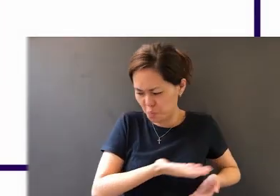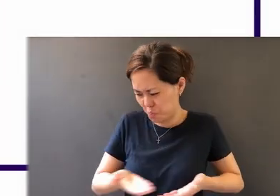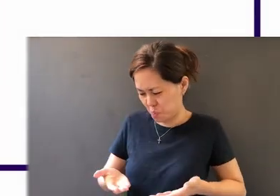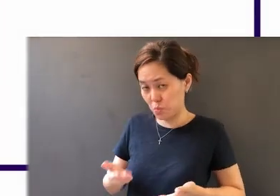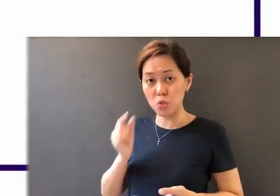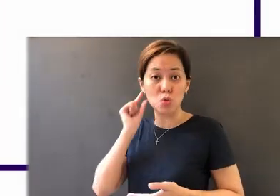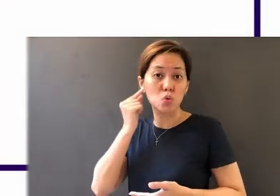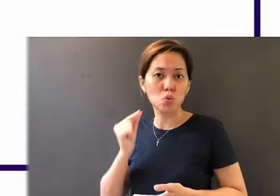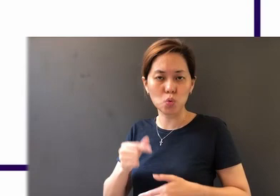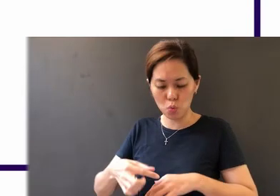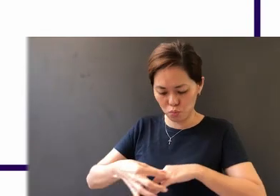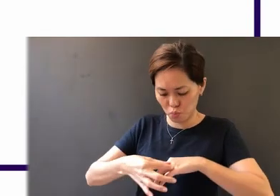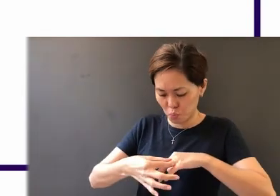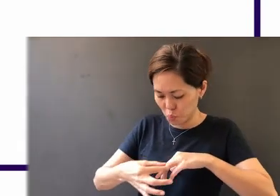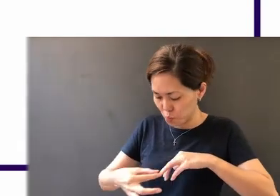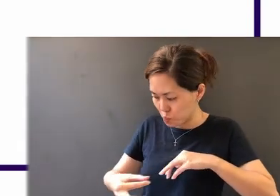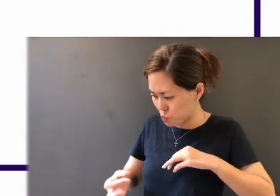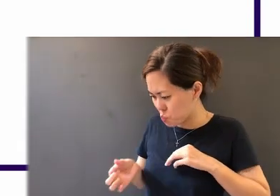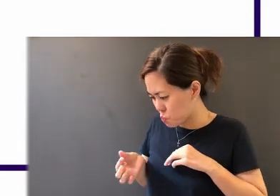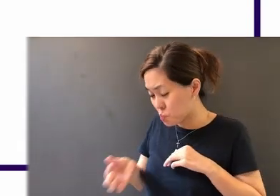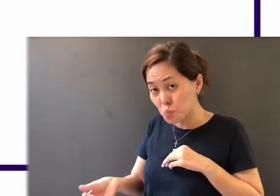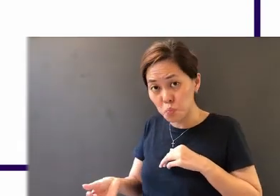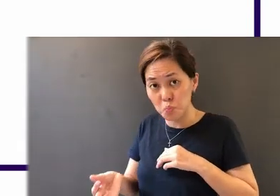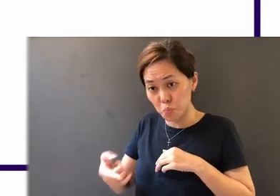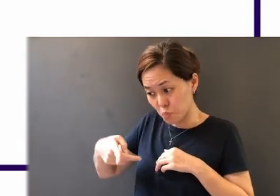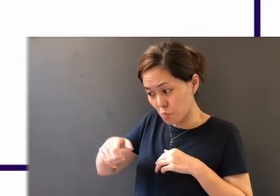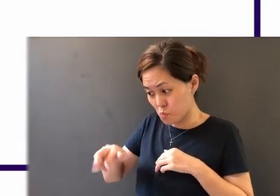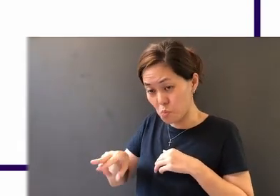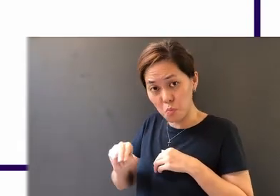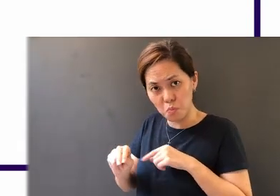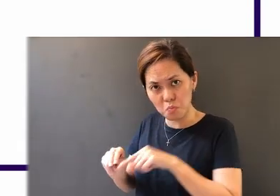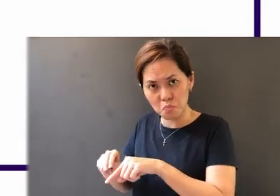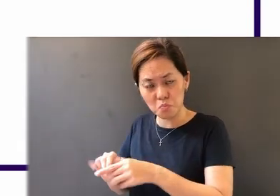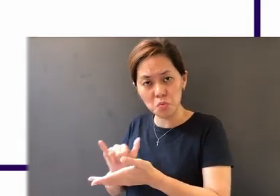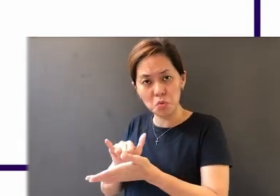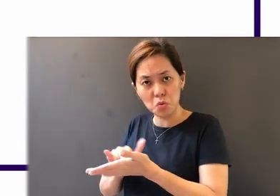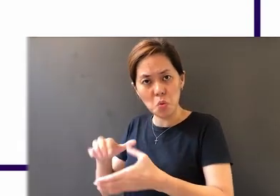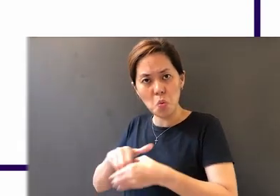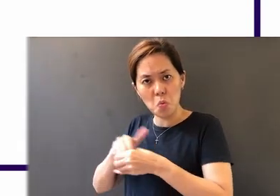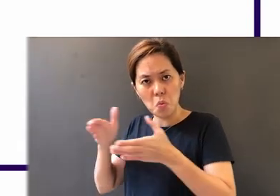a gold ring - to be pawned, this pawn shop owner has a series of tests